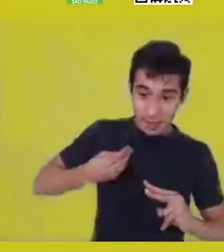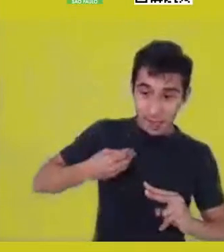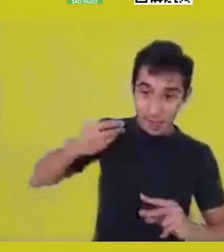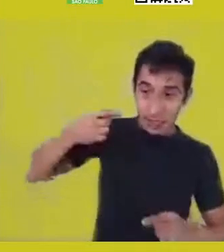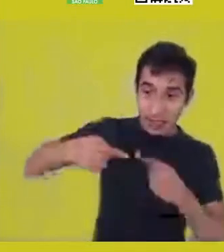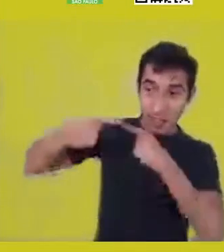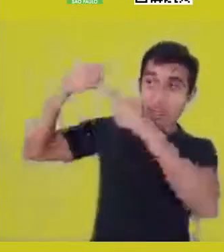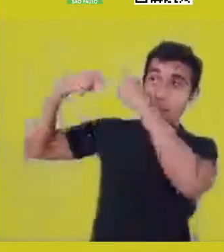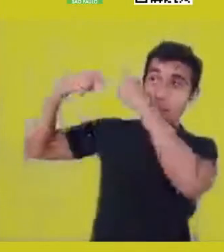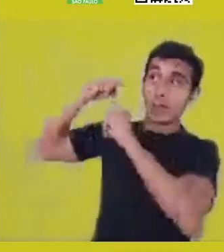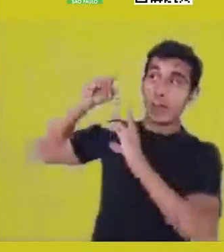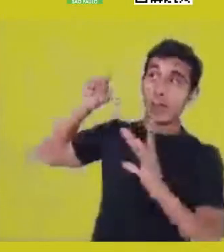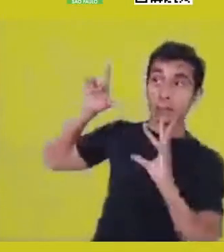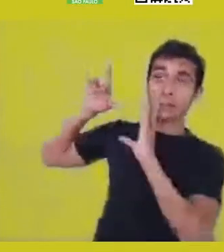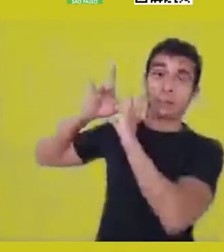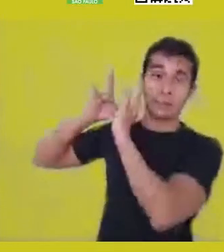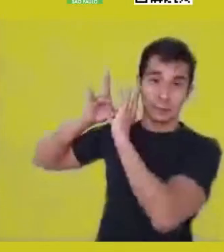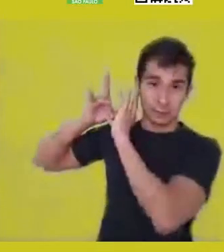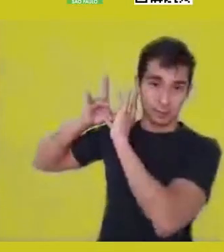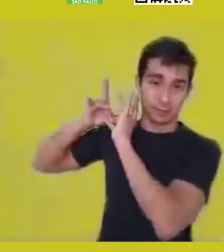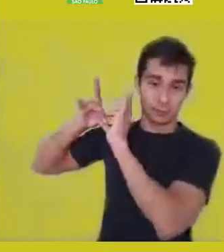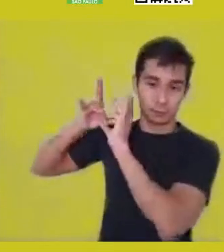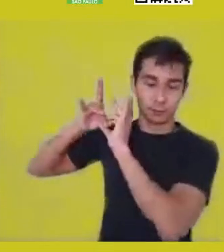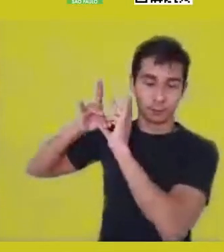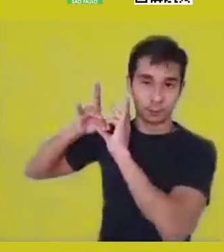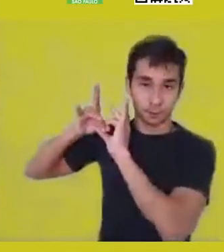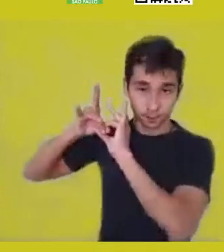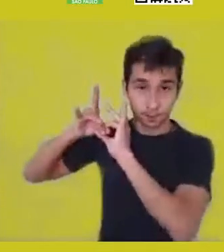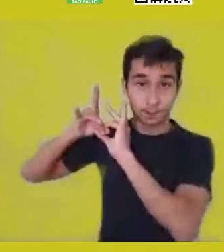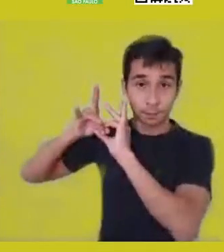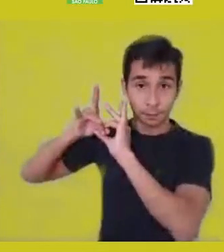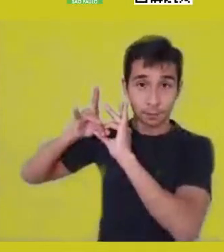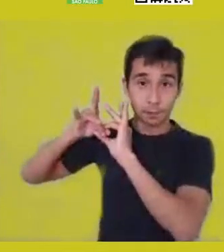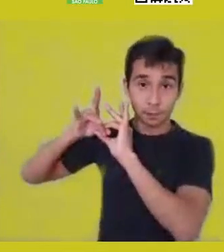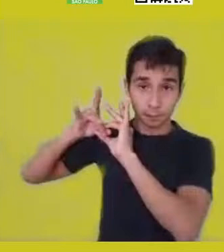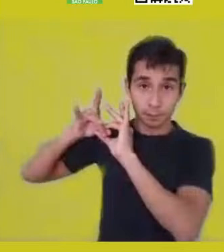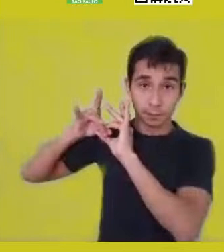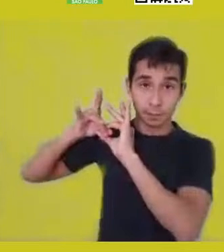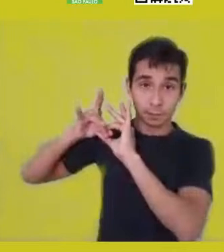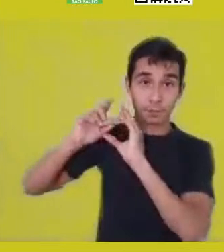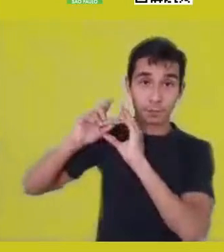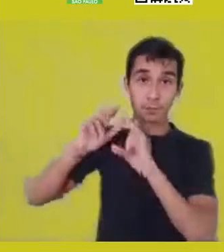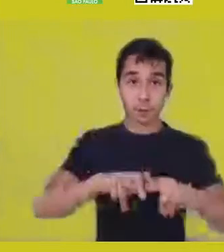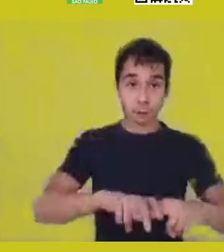and that shapes up as reality in daily life.